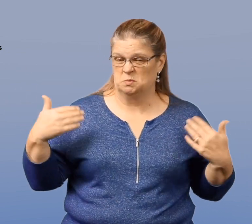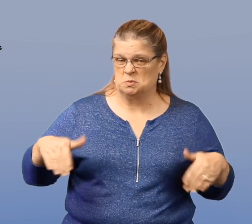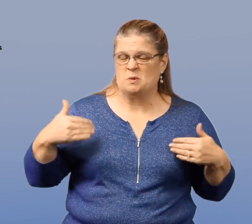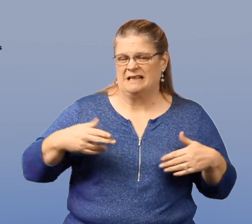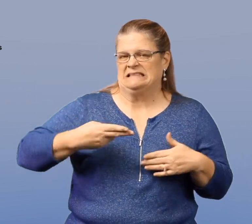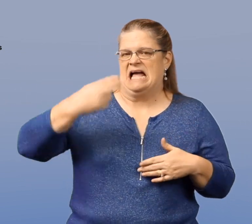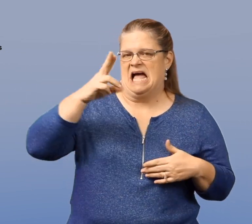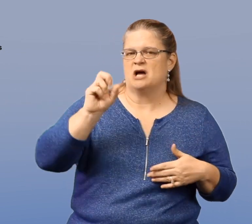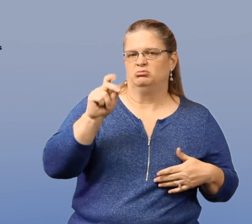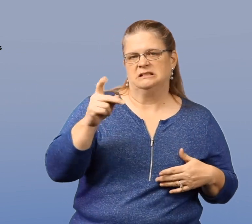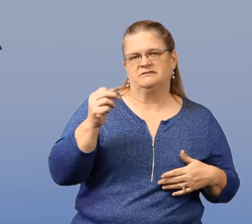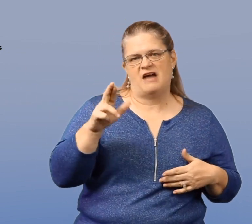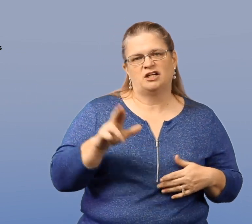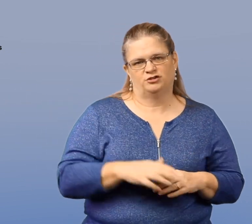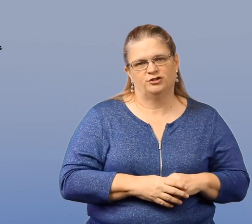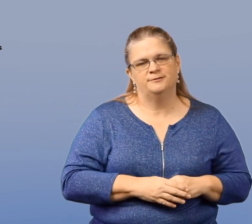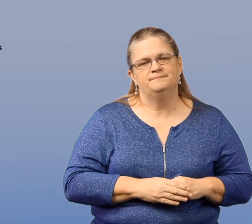which has a huge impact on suicide.